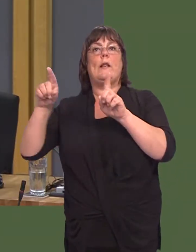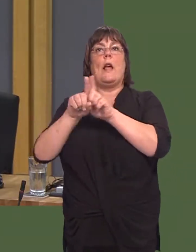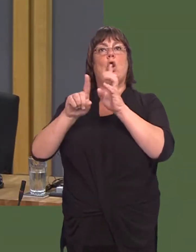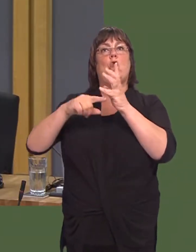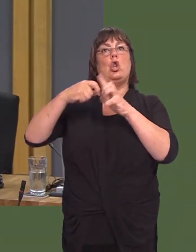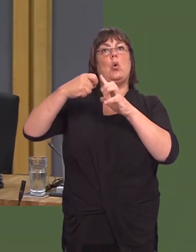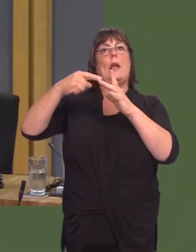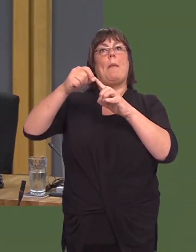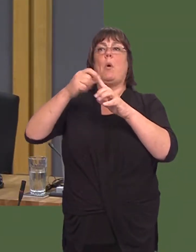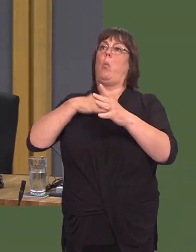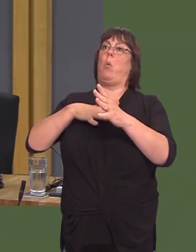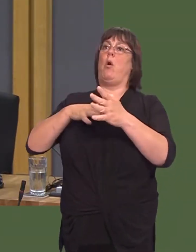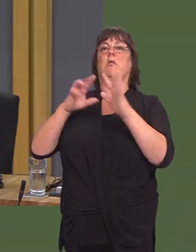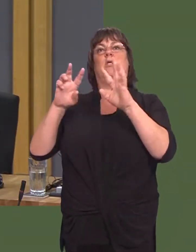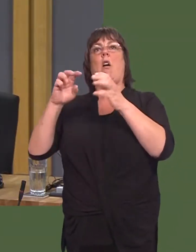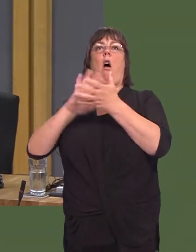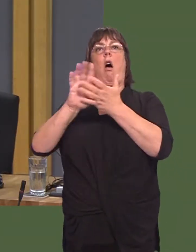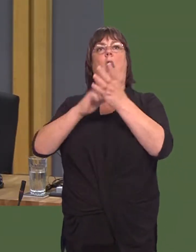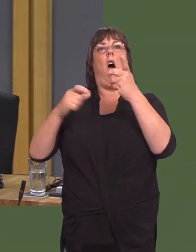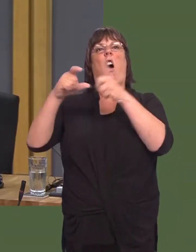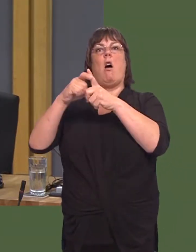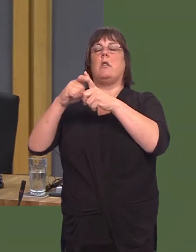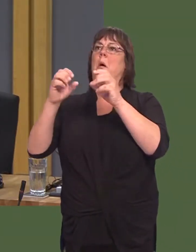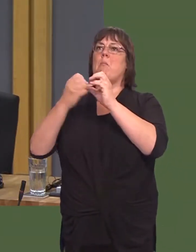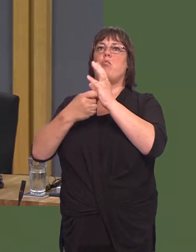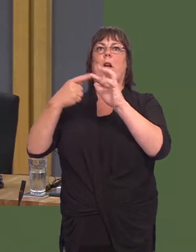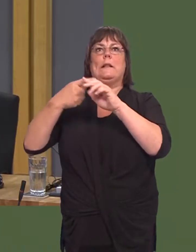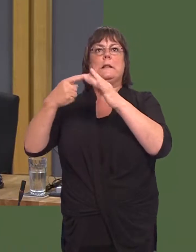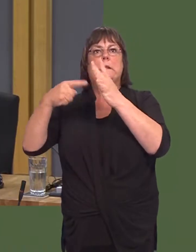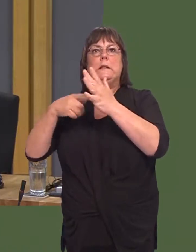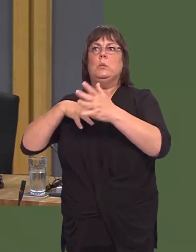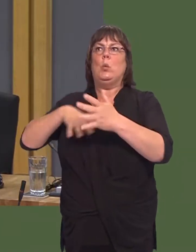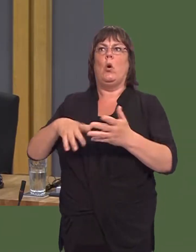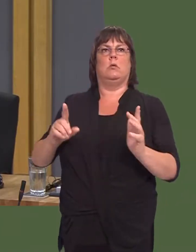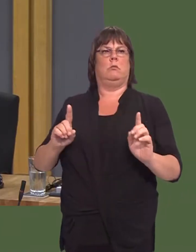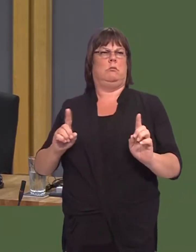Byddai diddordeb gyda fi i wybod pa fath o drafodaethau Cabinet rydych chi wedi eu cael